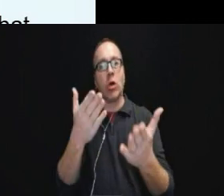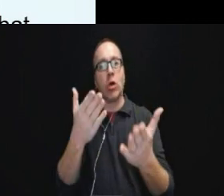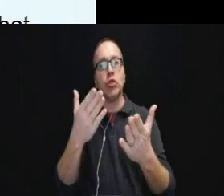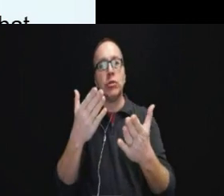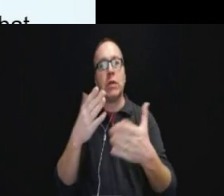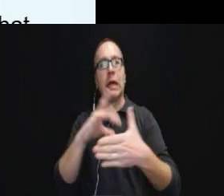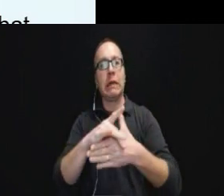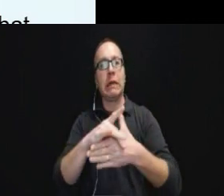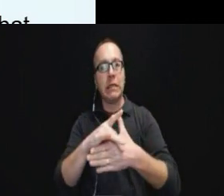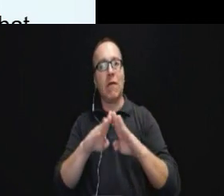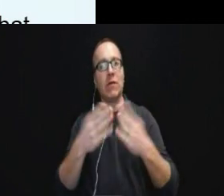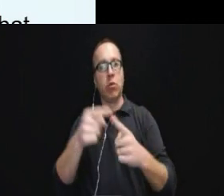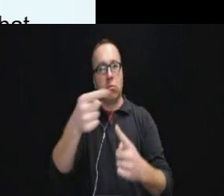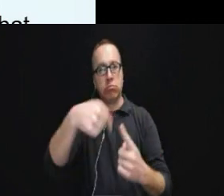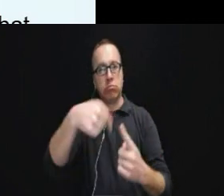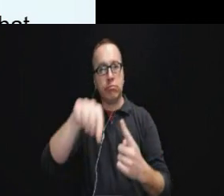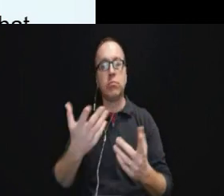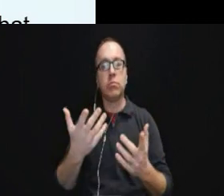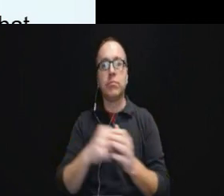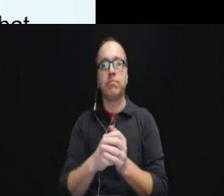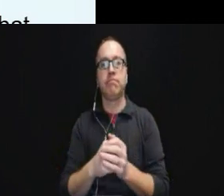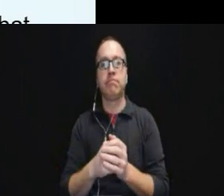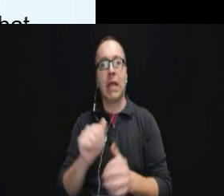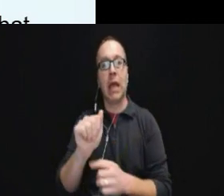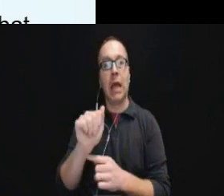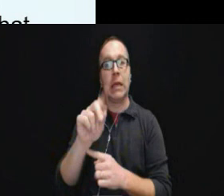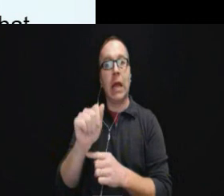So the ADA gives us some examples.